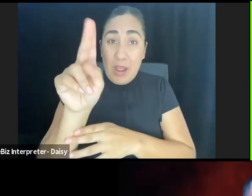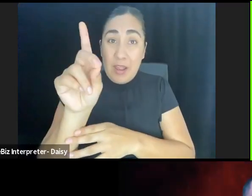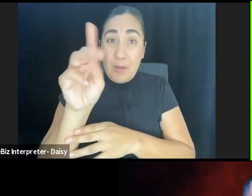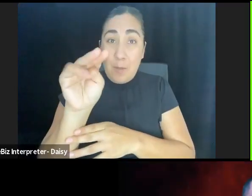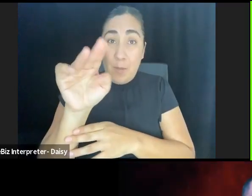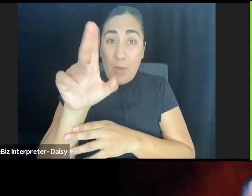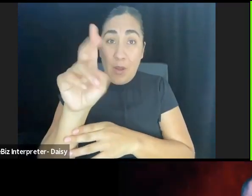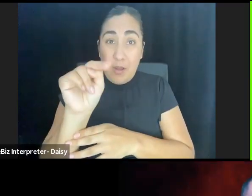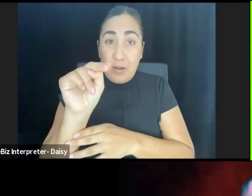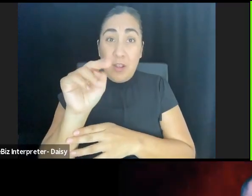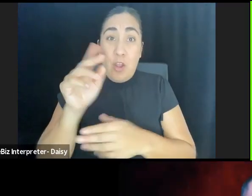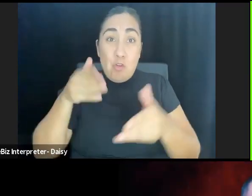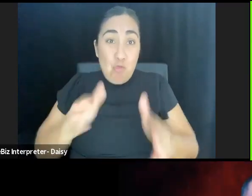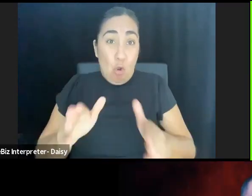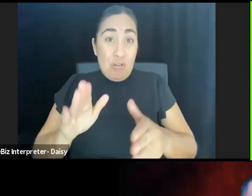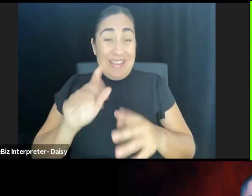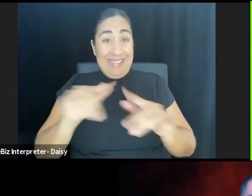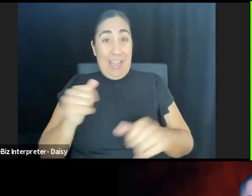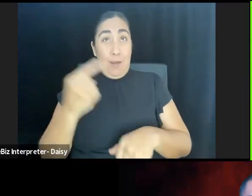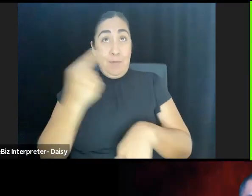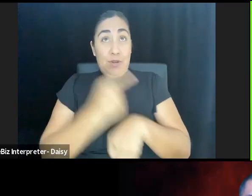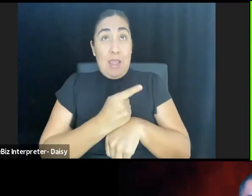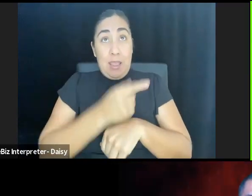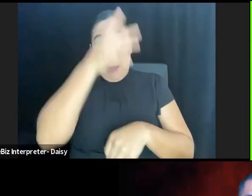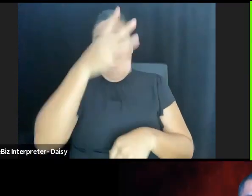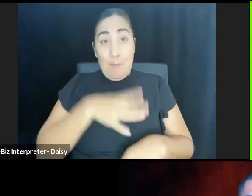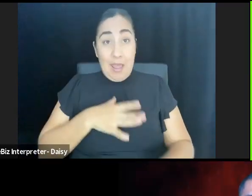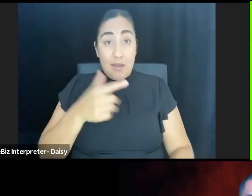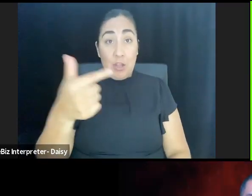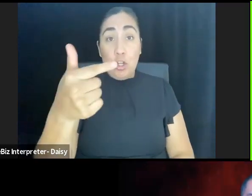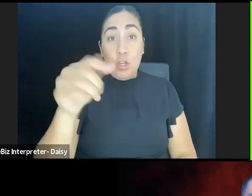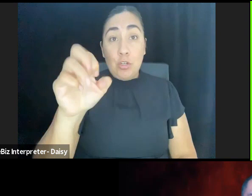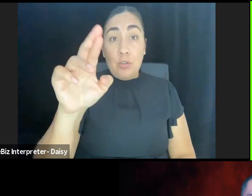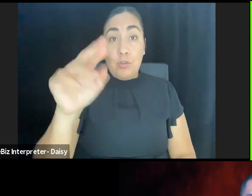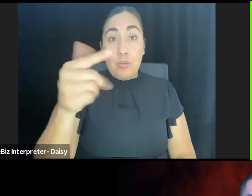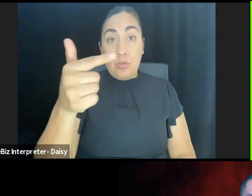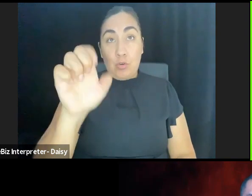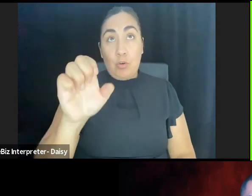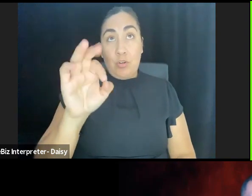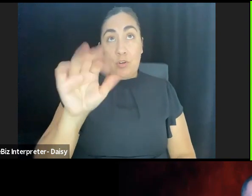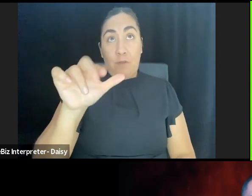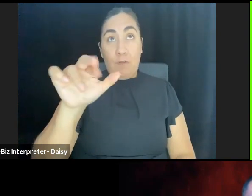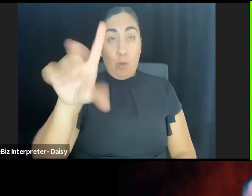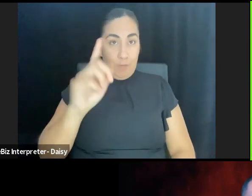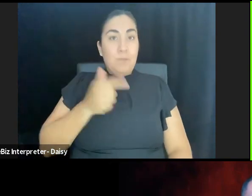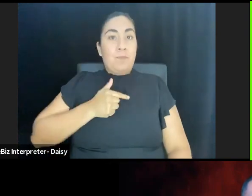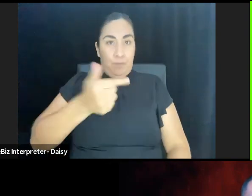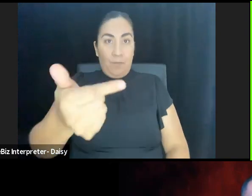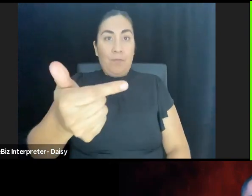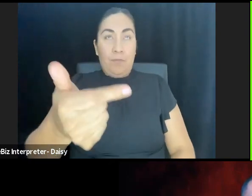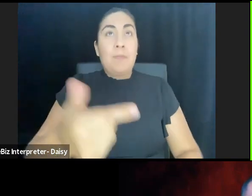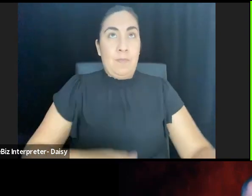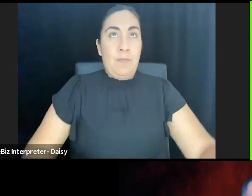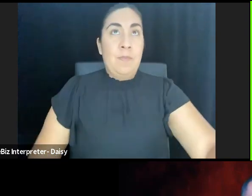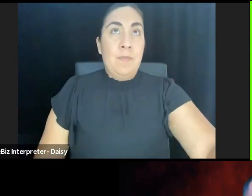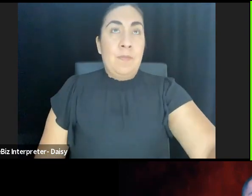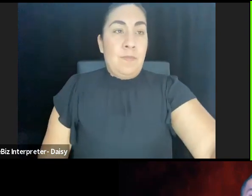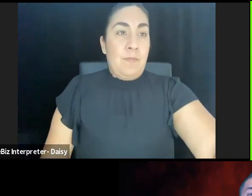On the same day that a human being named George Floyd was executed, in what could only be viewed as the epitome of white supremacy